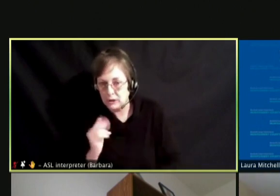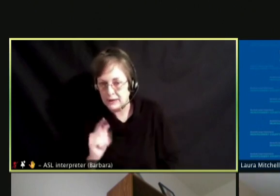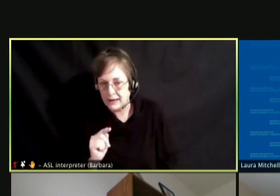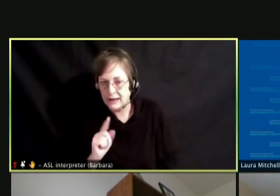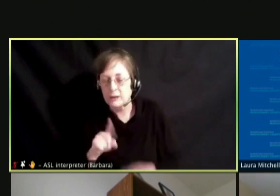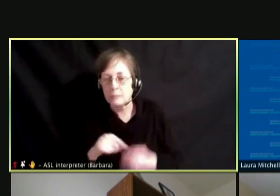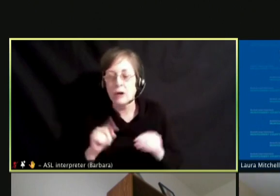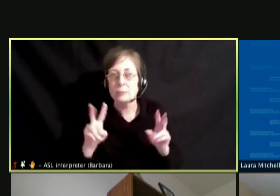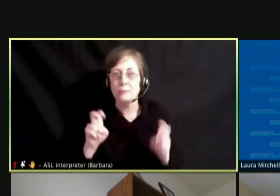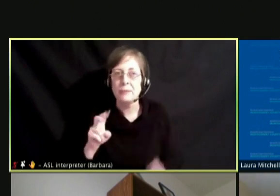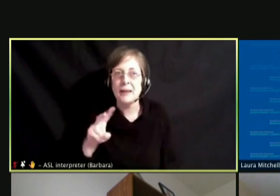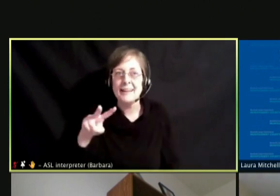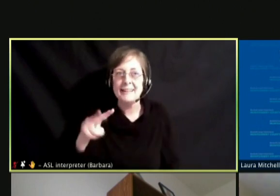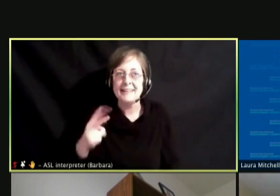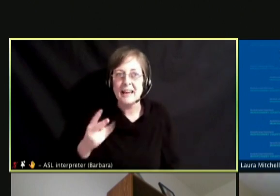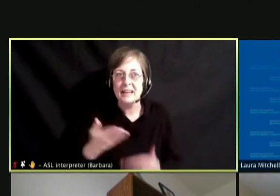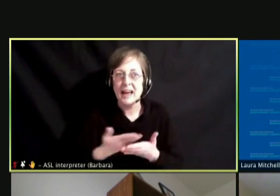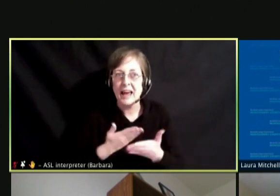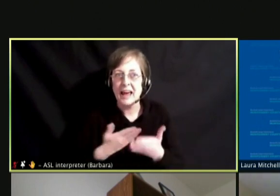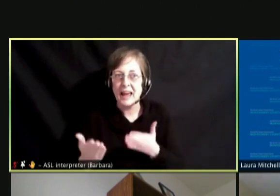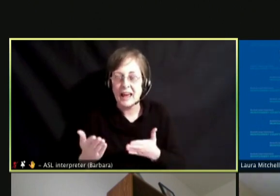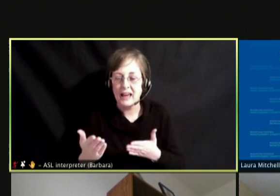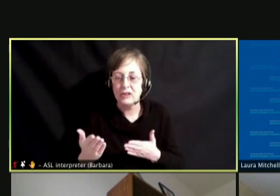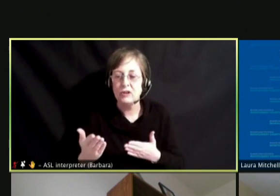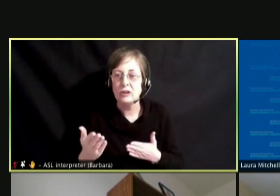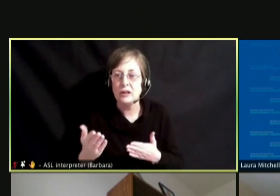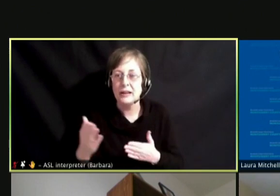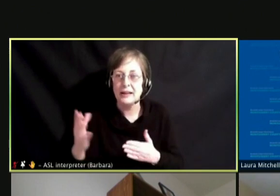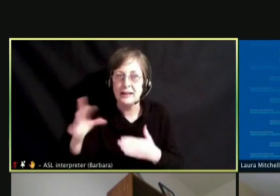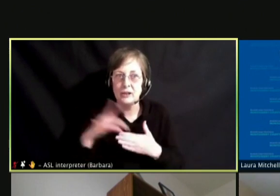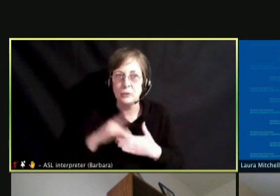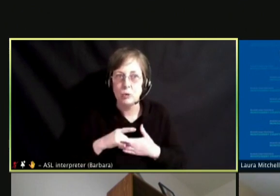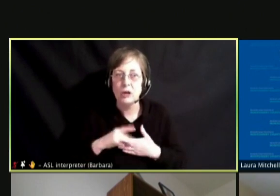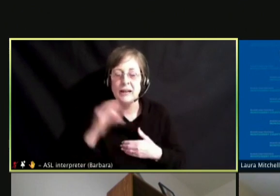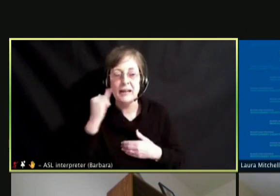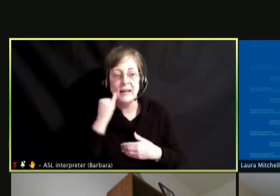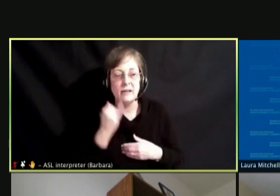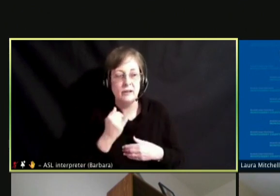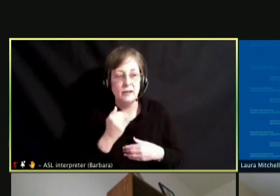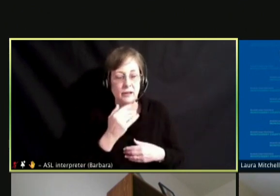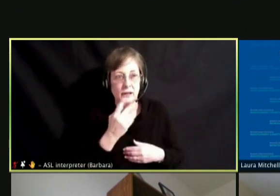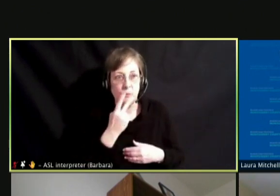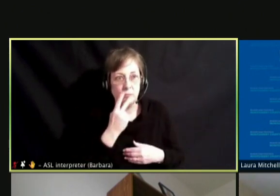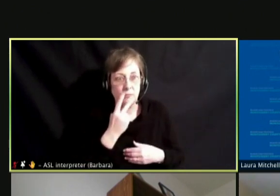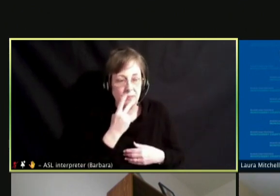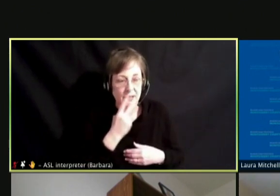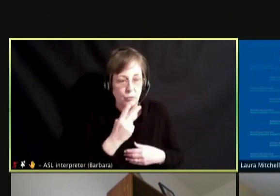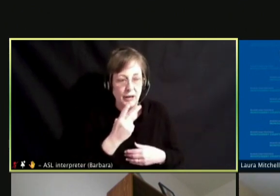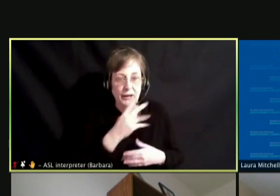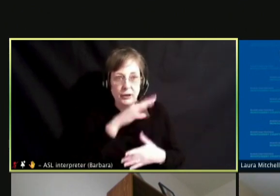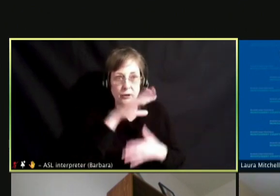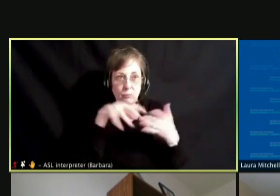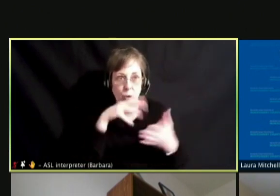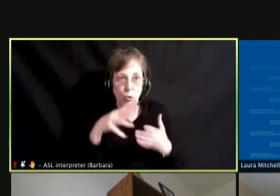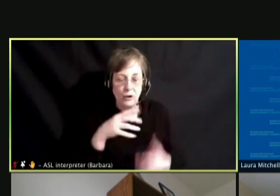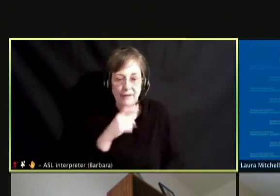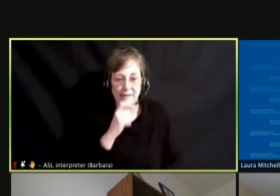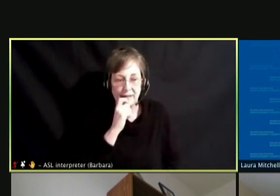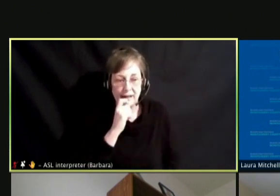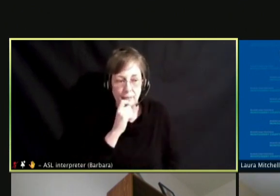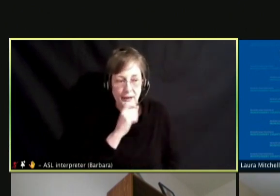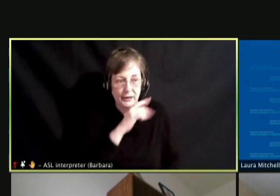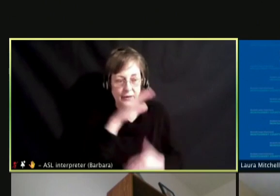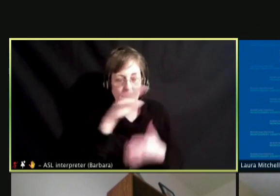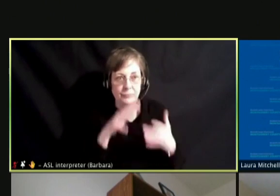IF A PERSON IS EXPOSED TO THE SMOKE A CIGARETTE OR VAPING, IS THAT HARMFUL FOR THE PERSON